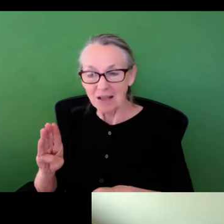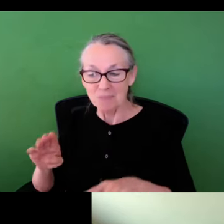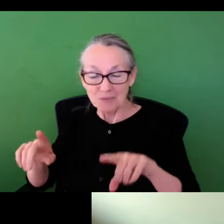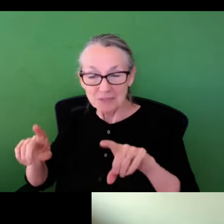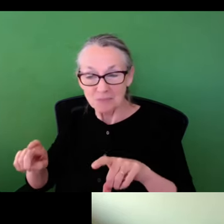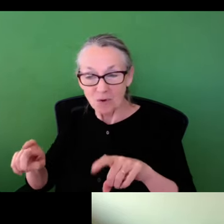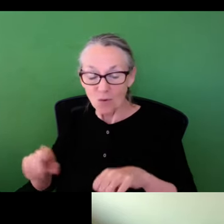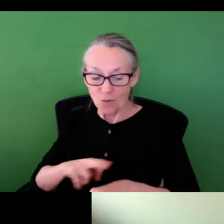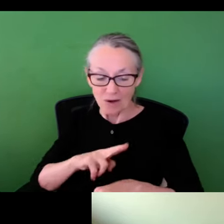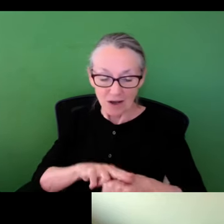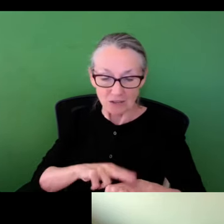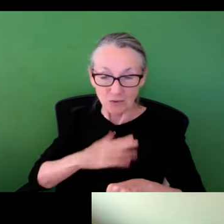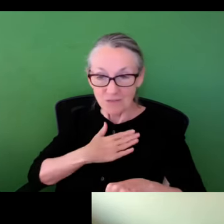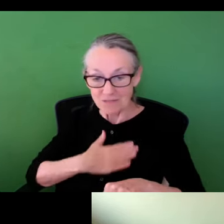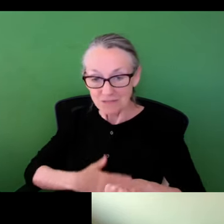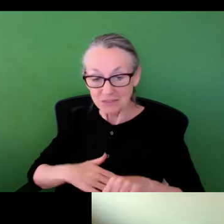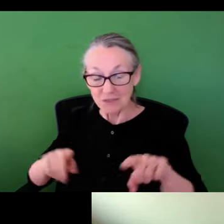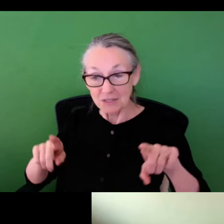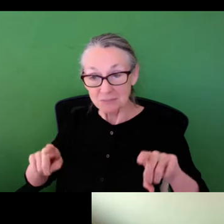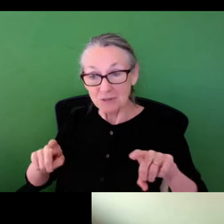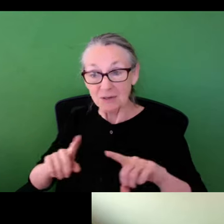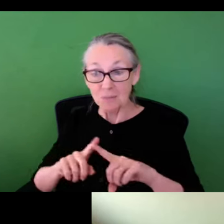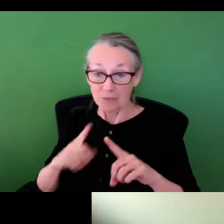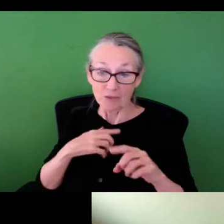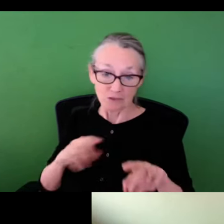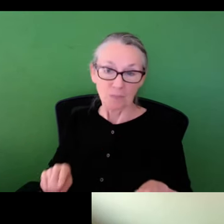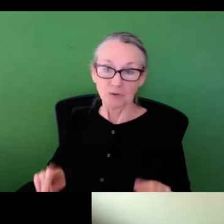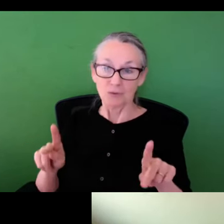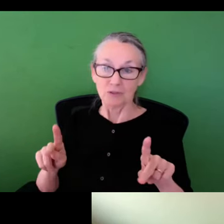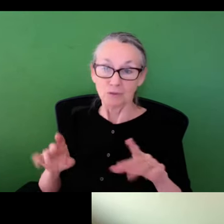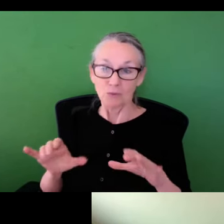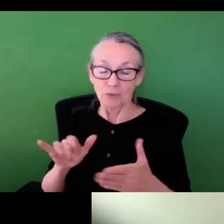not as clean as a laboratory experiment or a